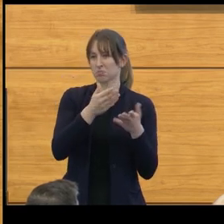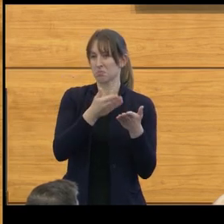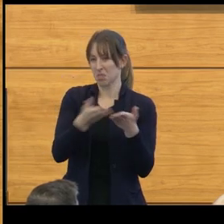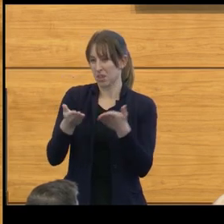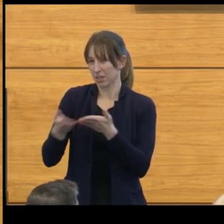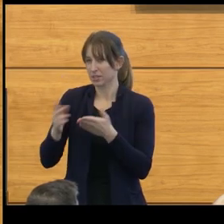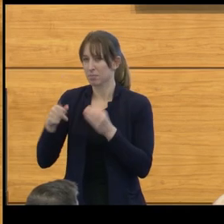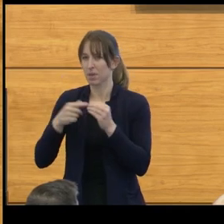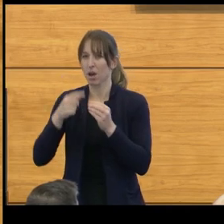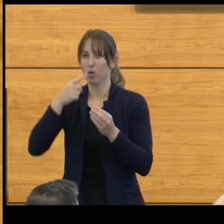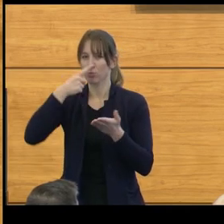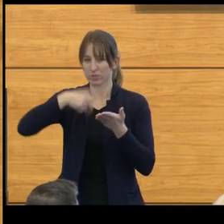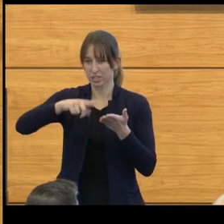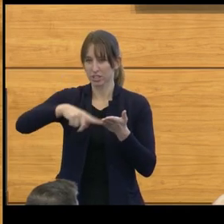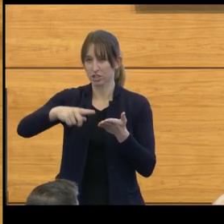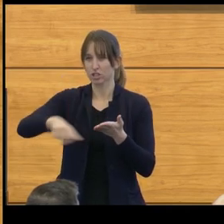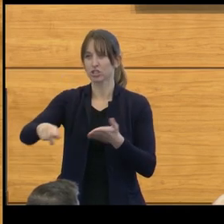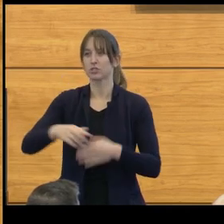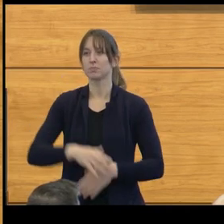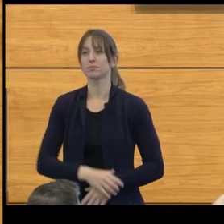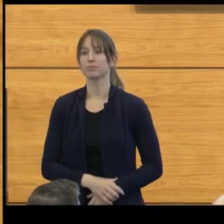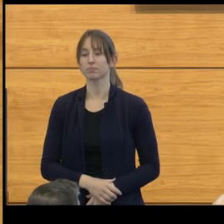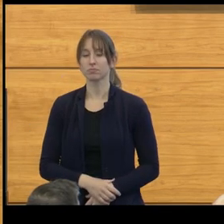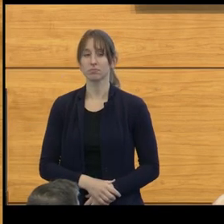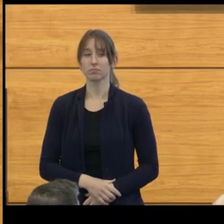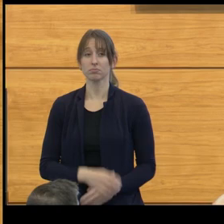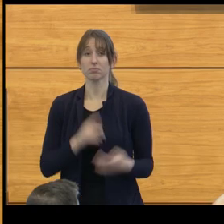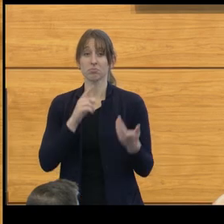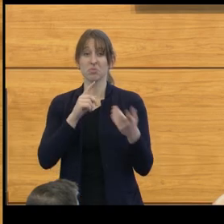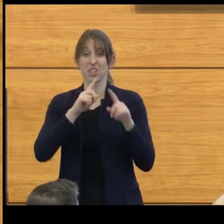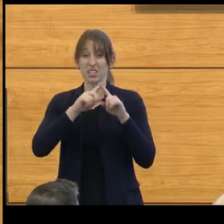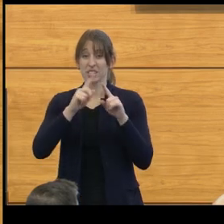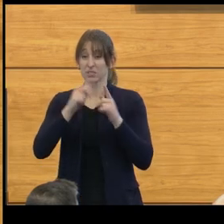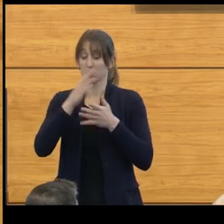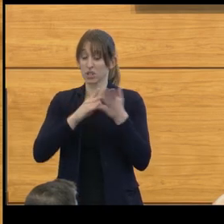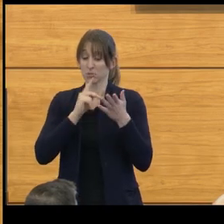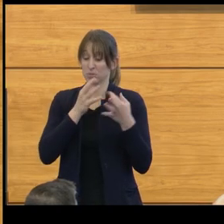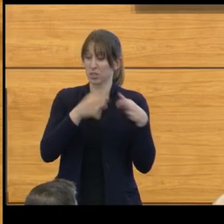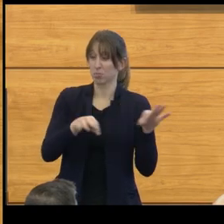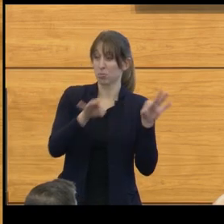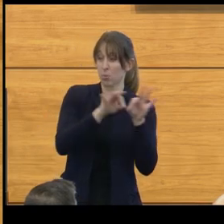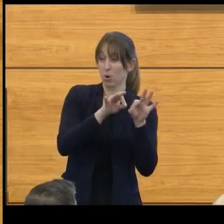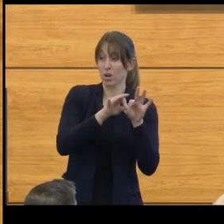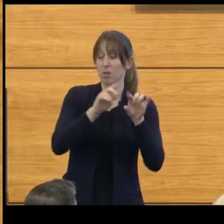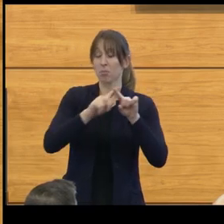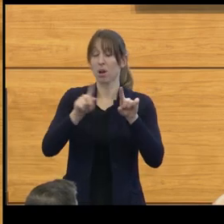And for whom I think parents have been not only important, but guiding lights in many ways.